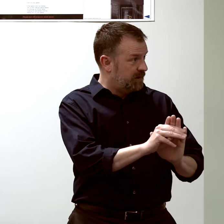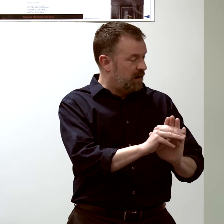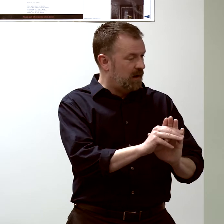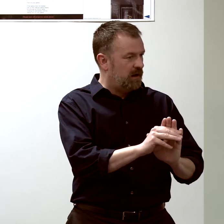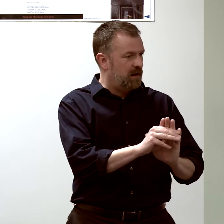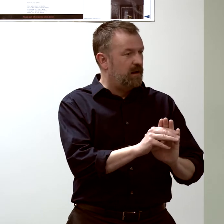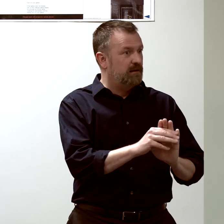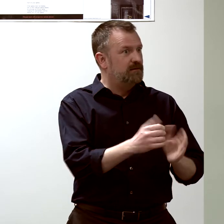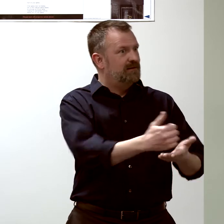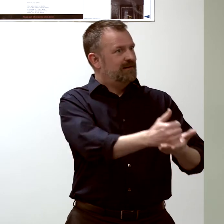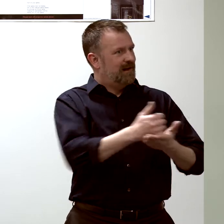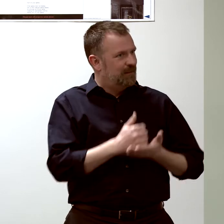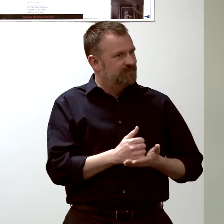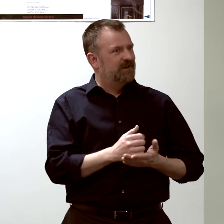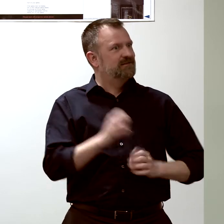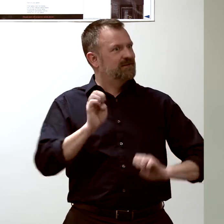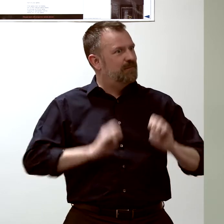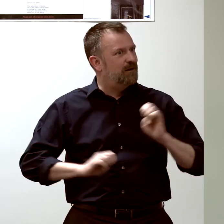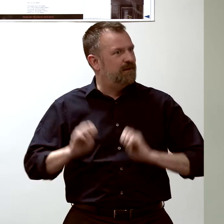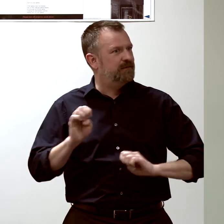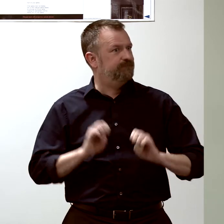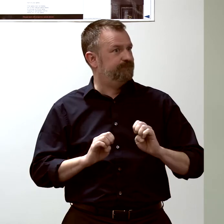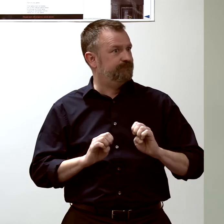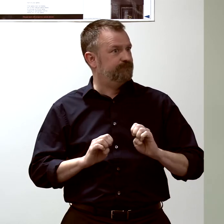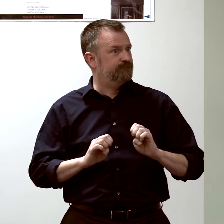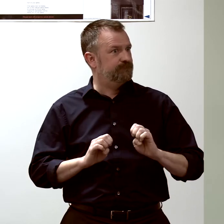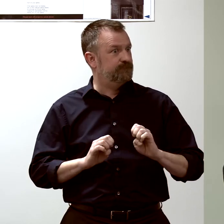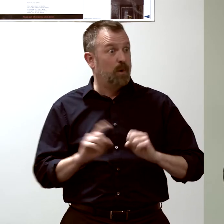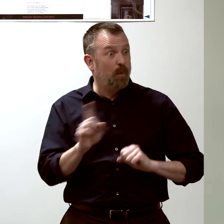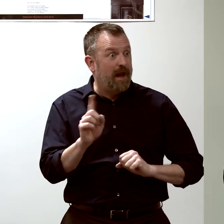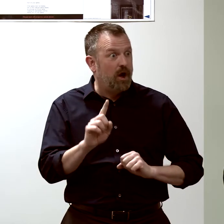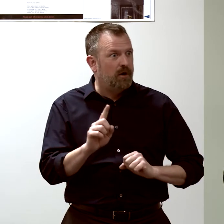lets us do experiments inside the computer.